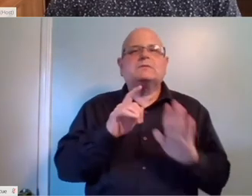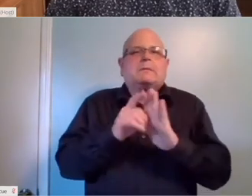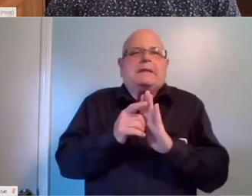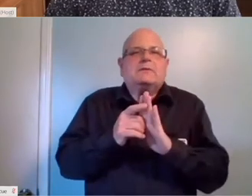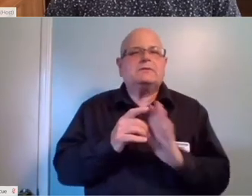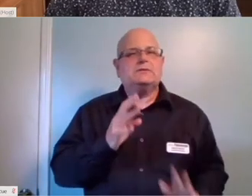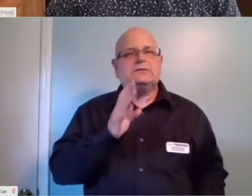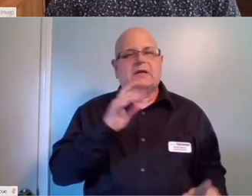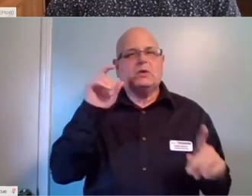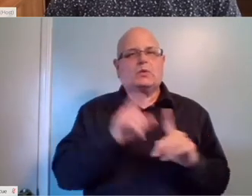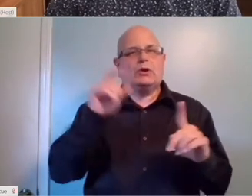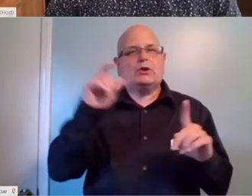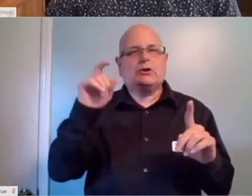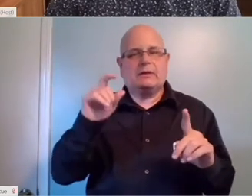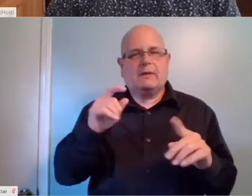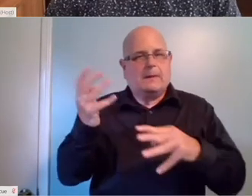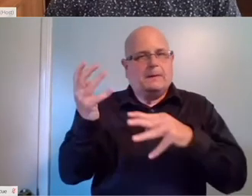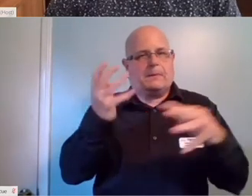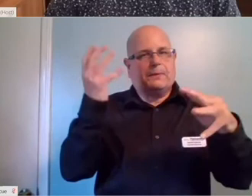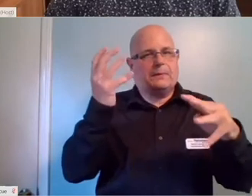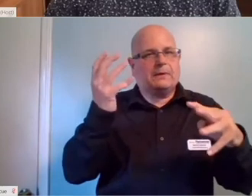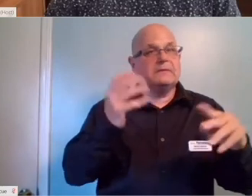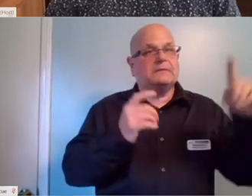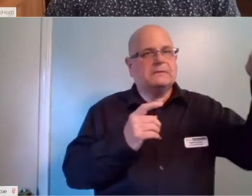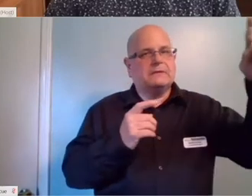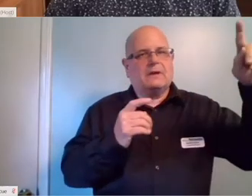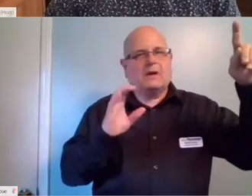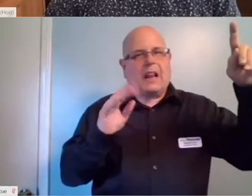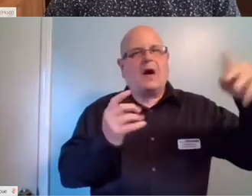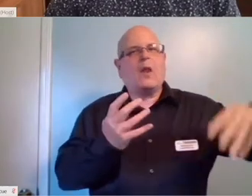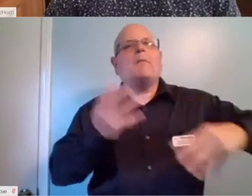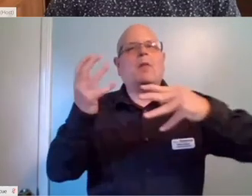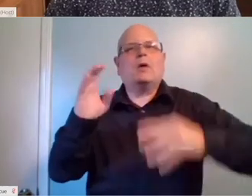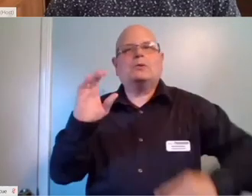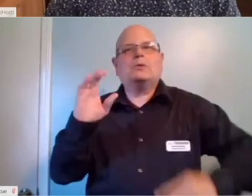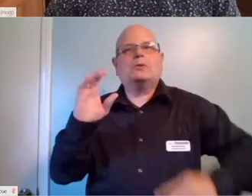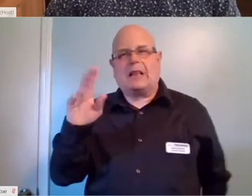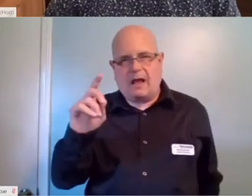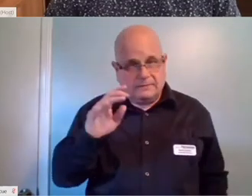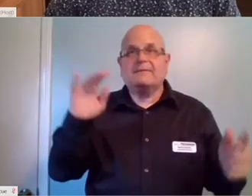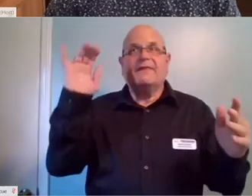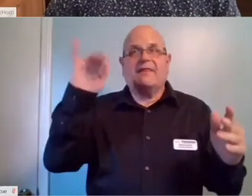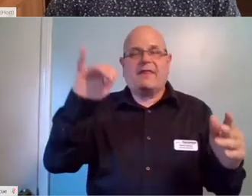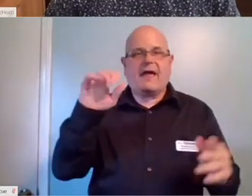word, it uploads that recording to the cloud where it then ‑‑ the AI models translate